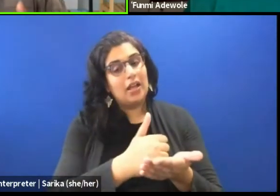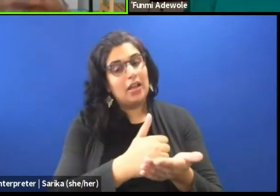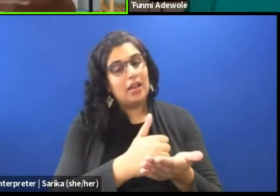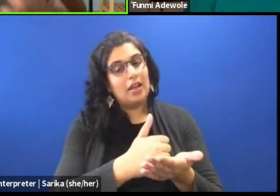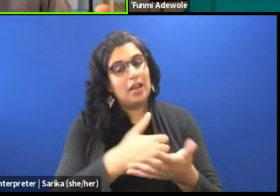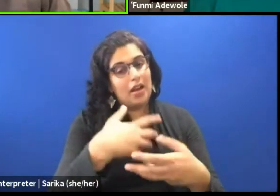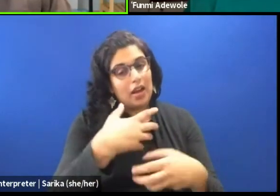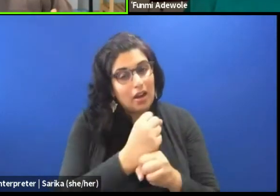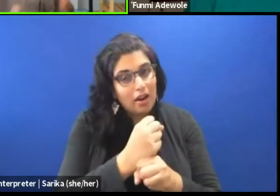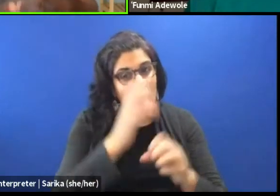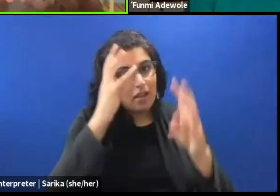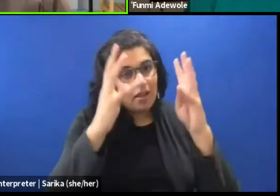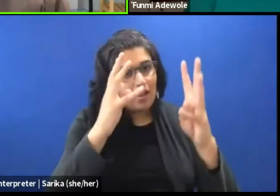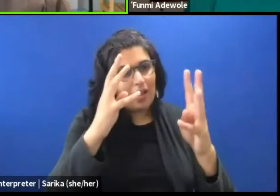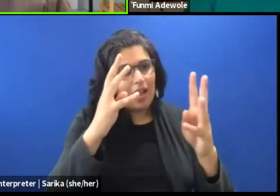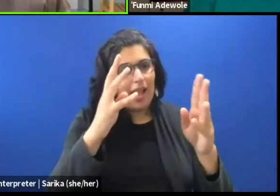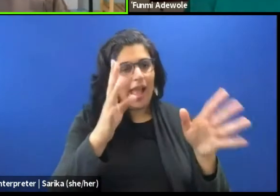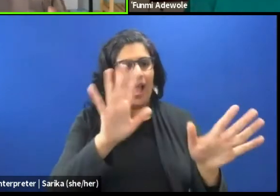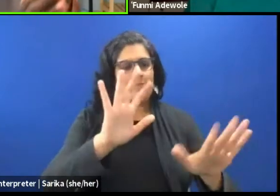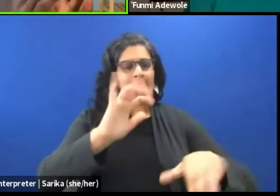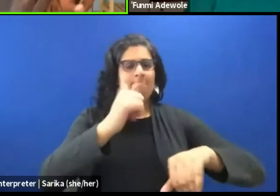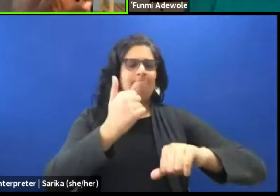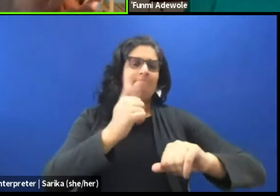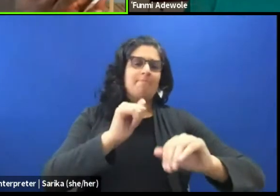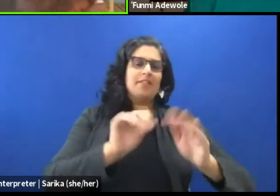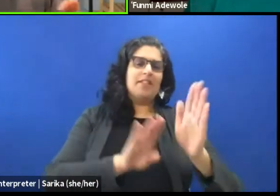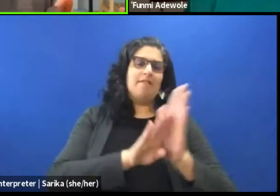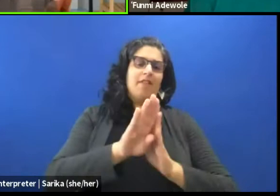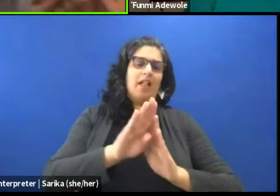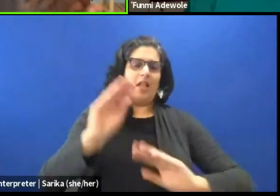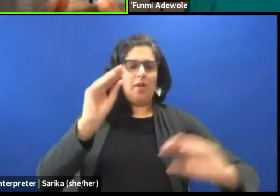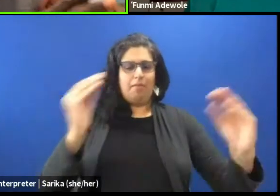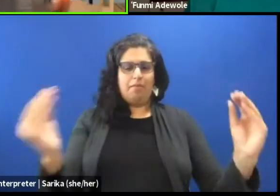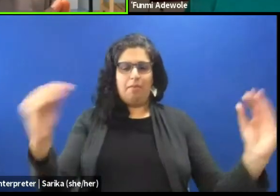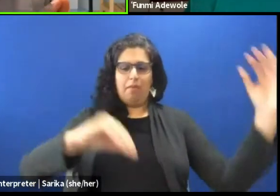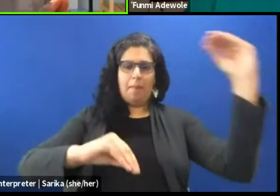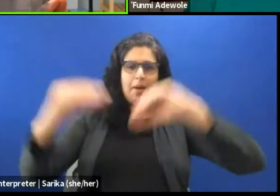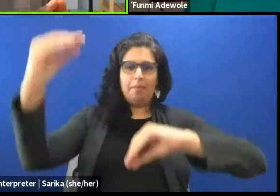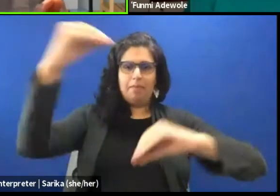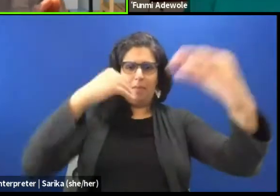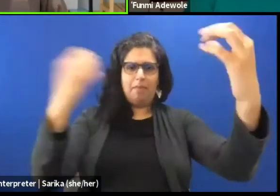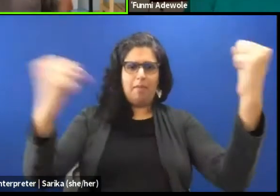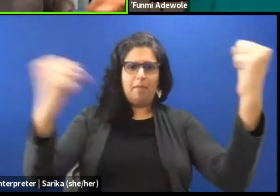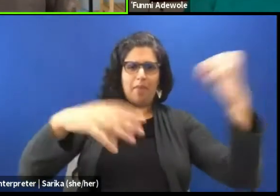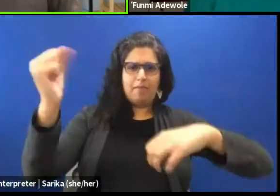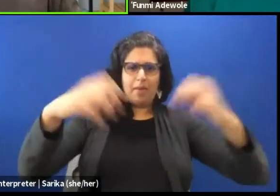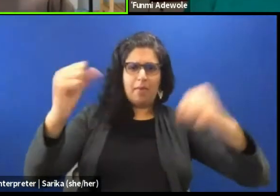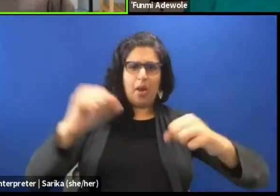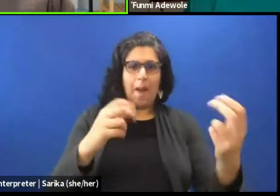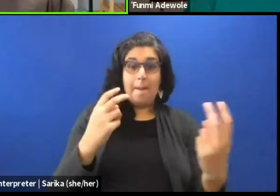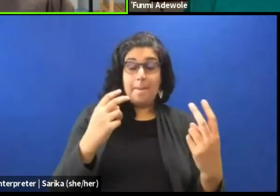and create a structure for a perspective, for the interpretation of work.